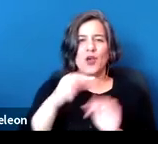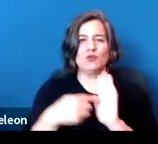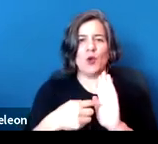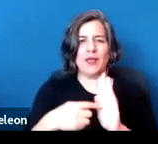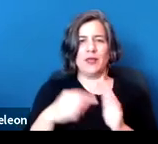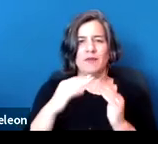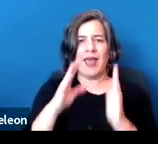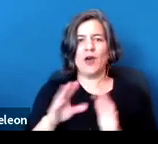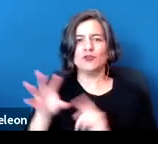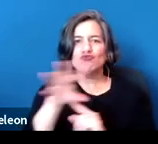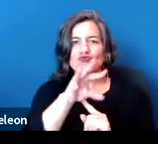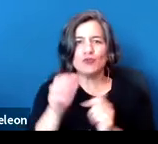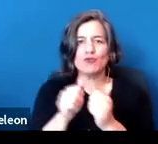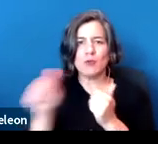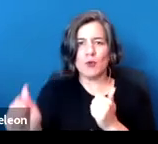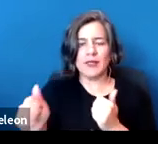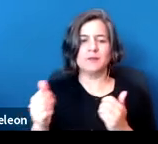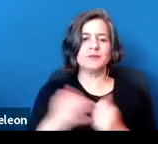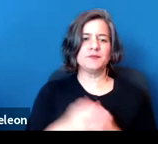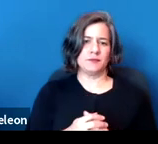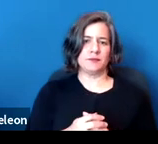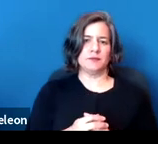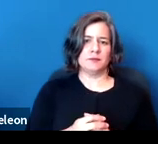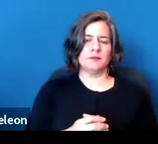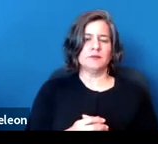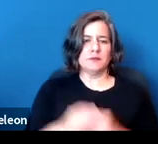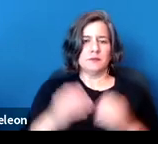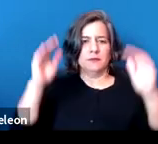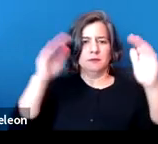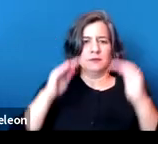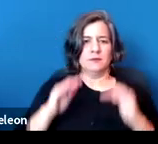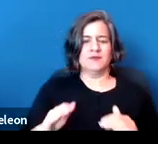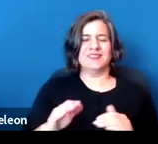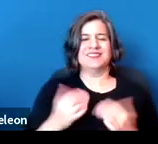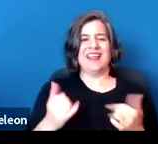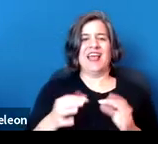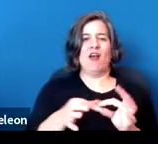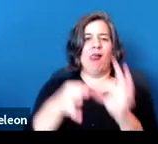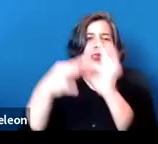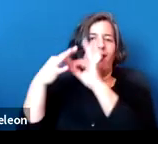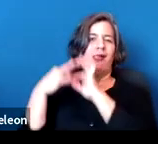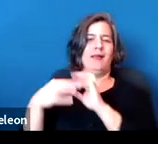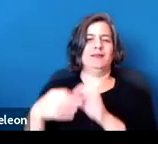So on this next slide, we're actually going to go back to the future. It truly is interesting.